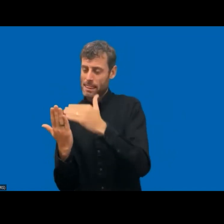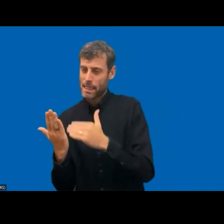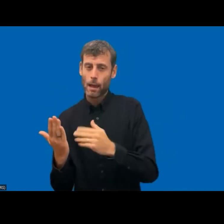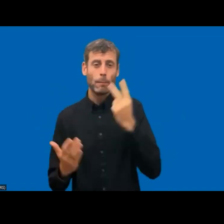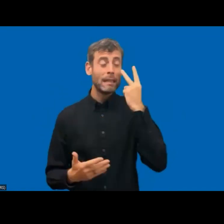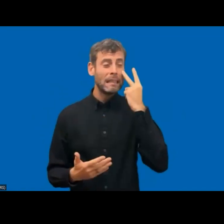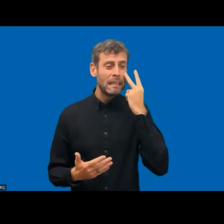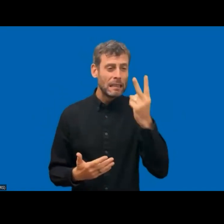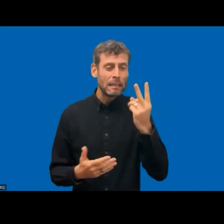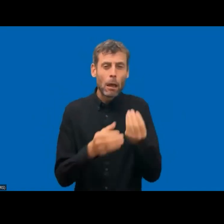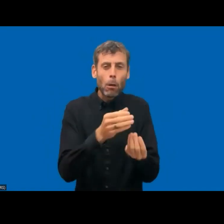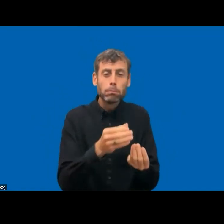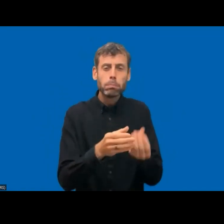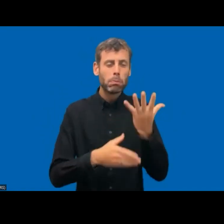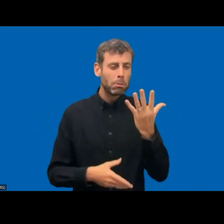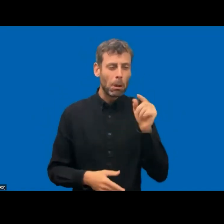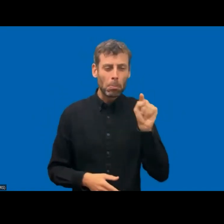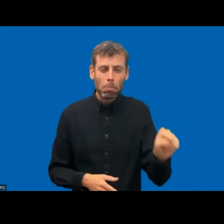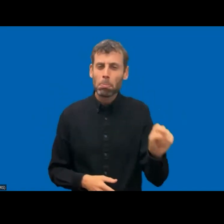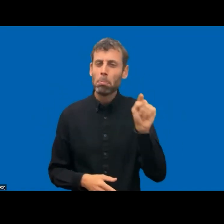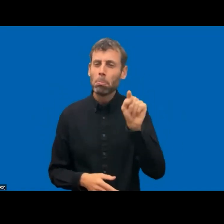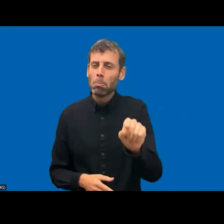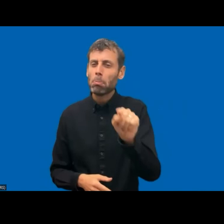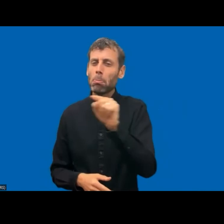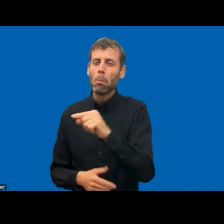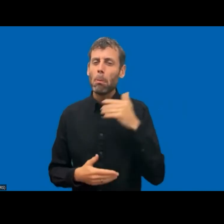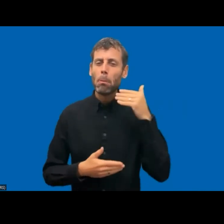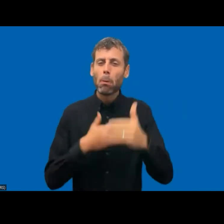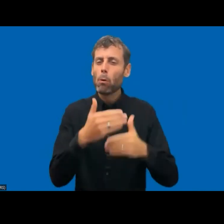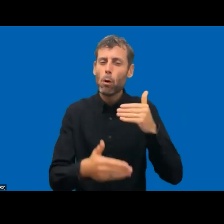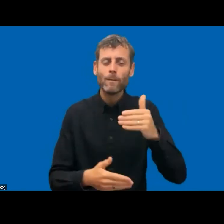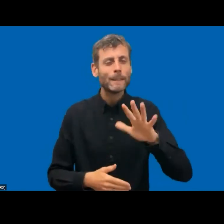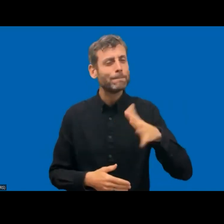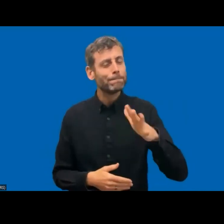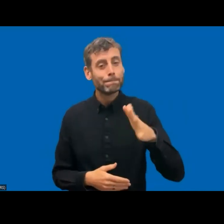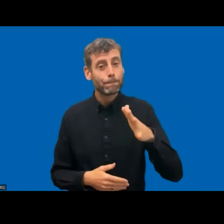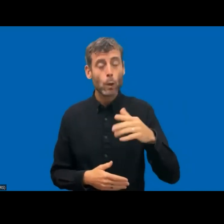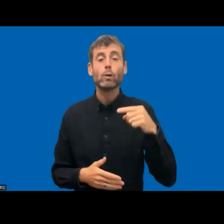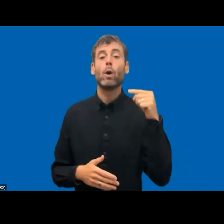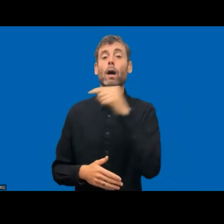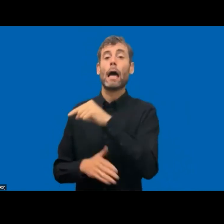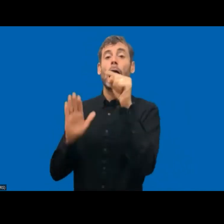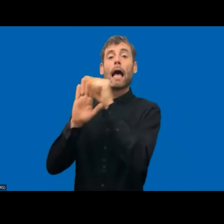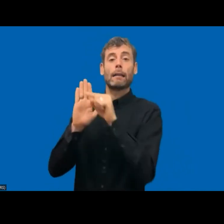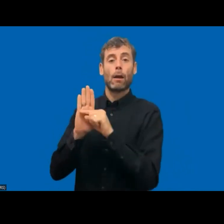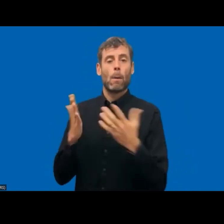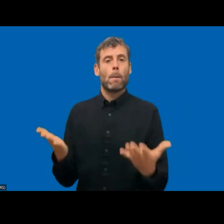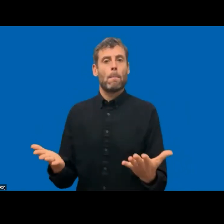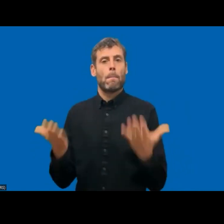many procurement processes. This is not only the public procurement angle, but the antidiscrimination angle. In the EU,